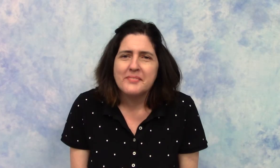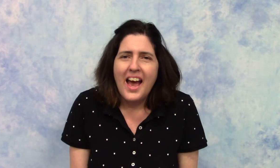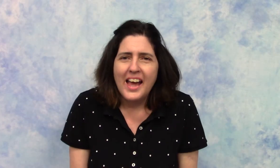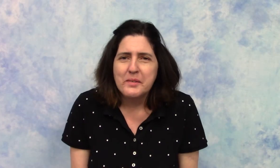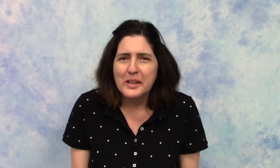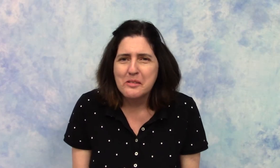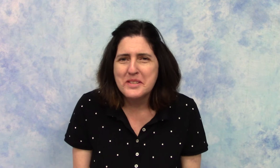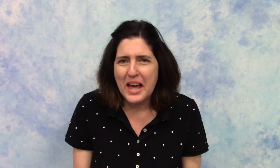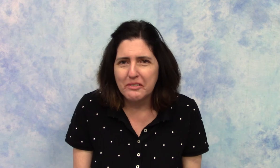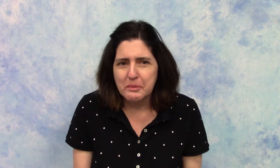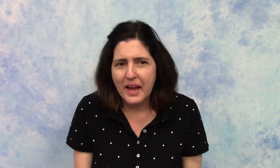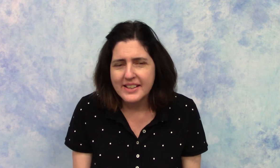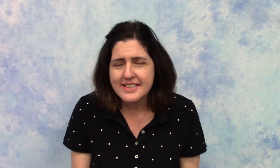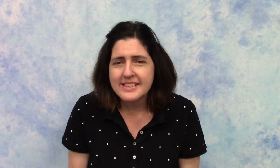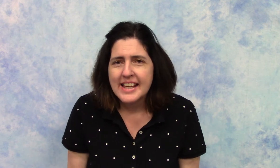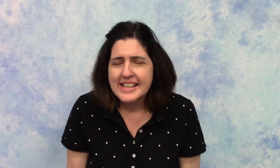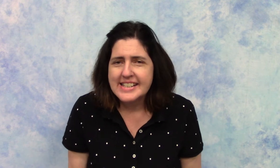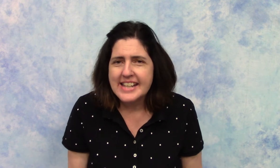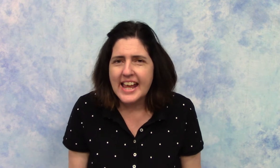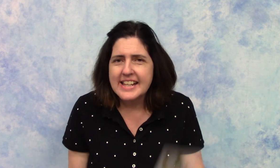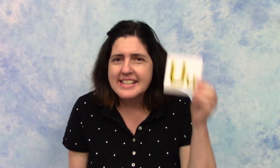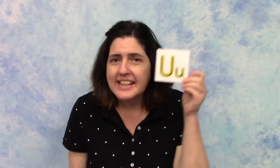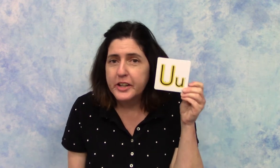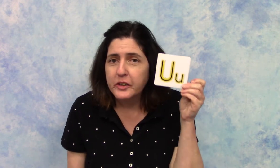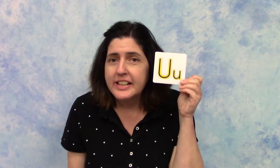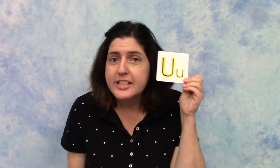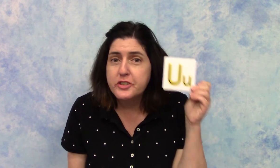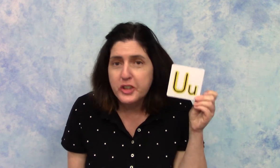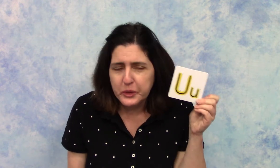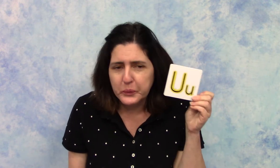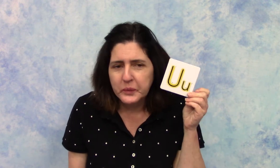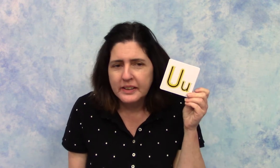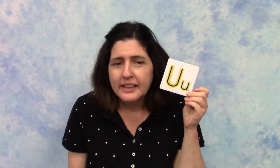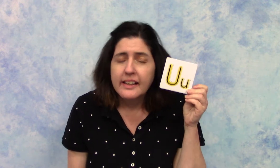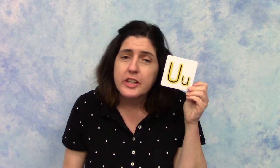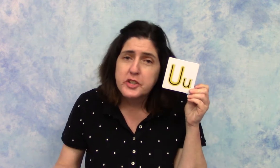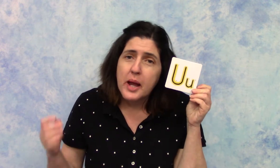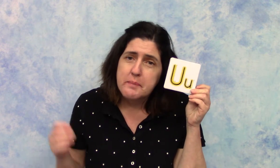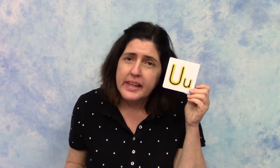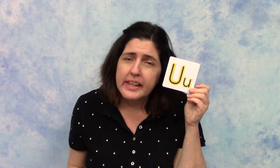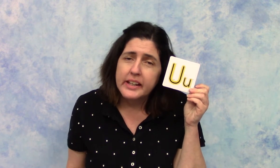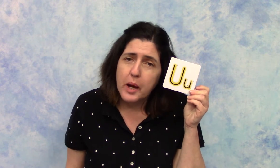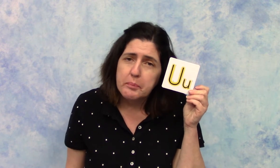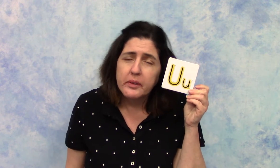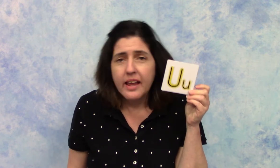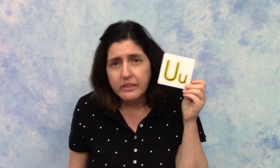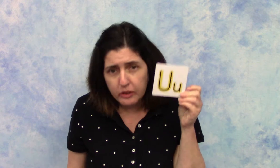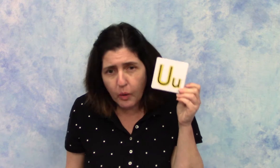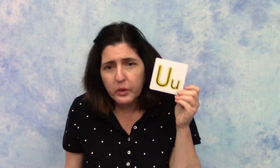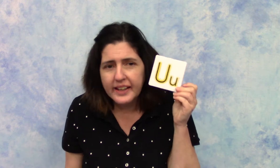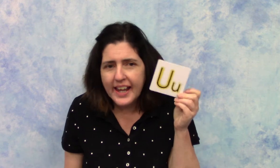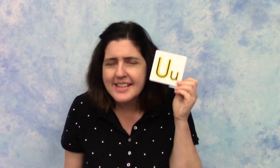Hi. Welcome to Alphabites. Today's letter is "U". Let's try making an upper and lowercase